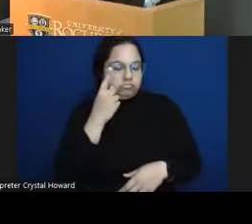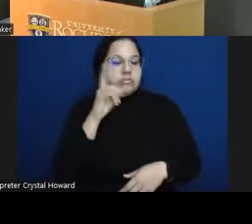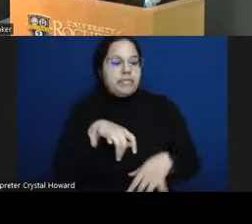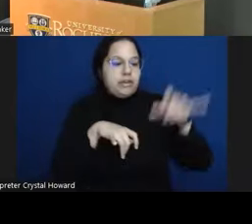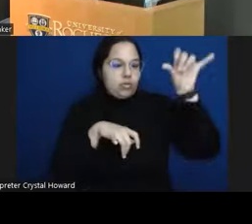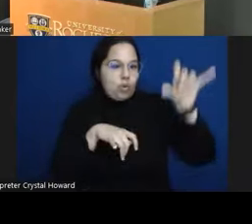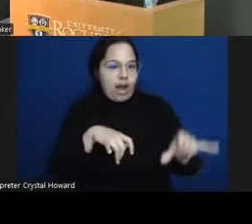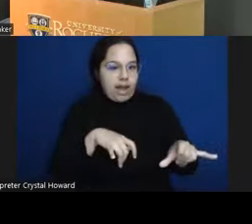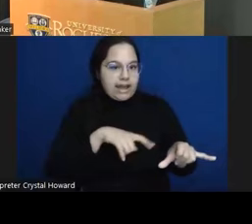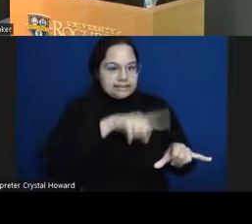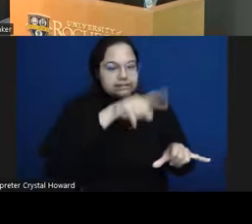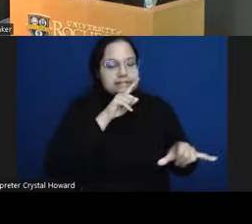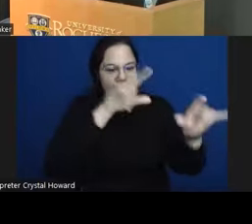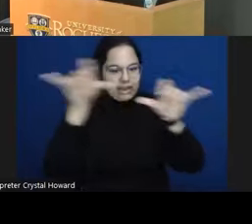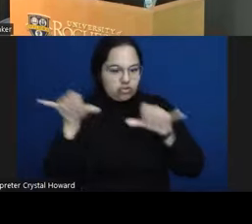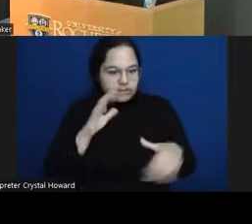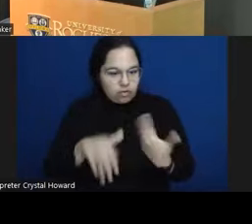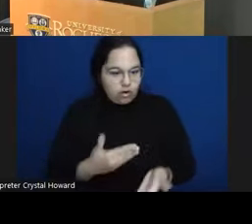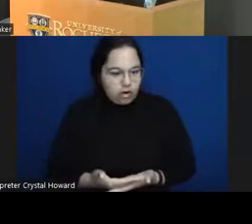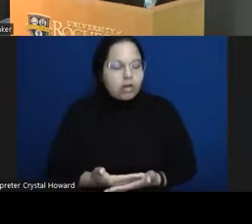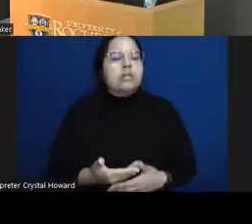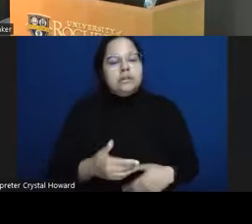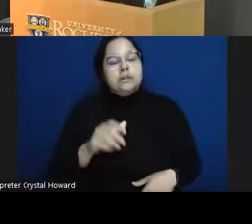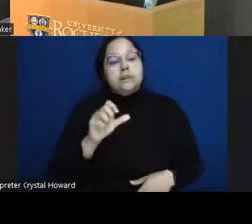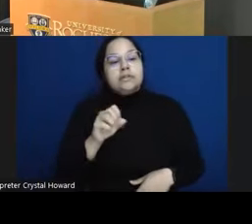um one thing that I think was particularly interesting if you look at the the black line